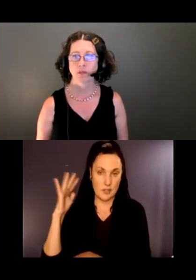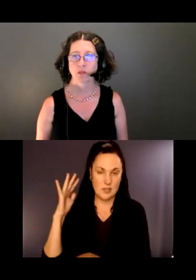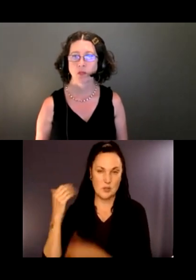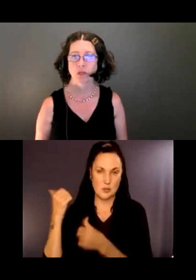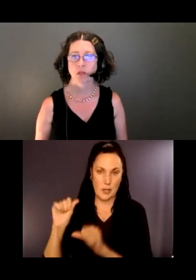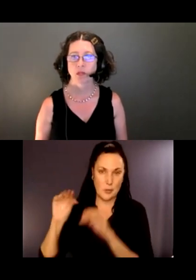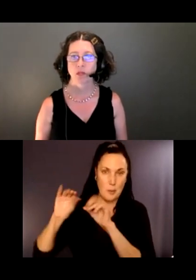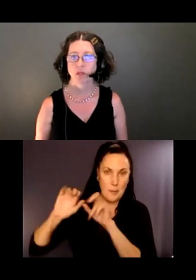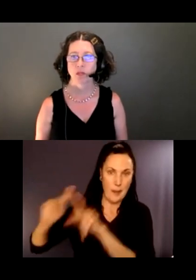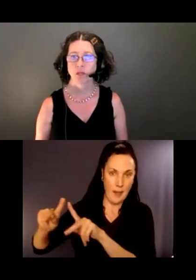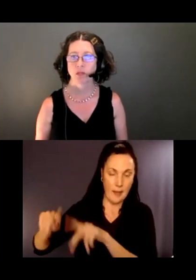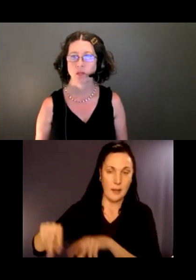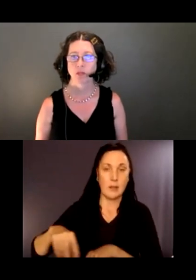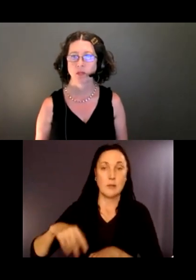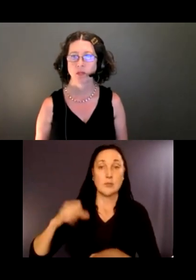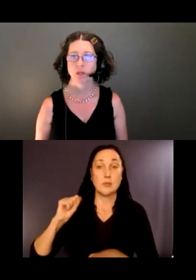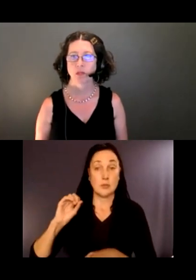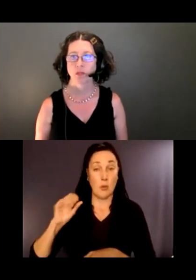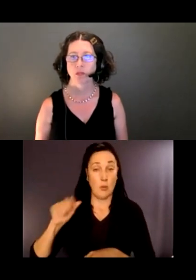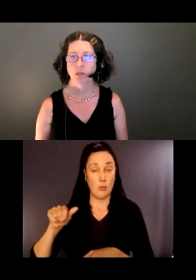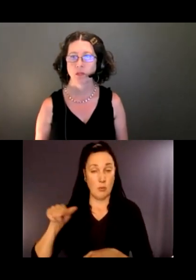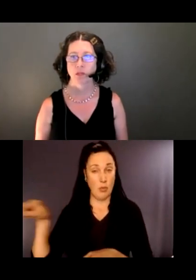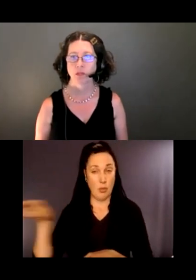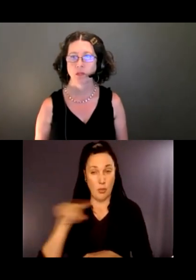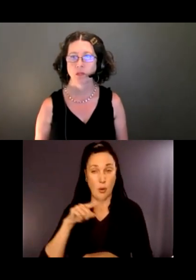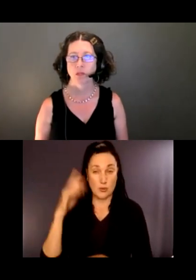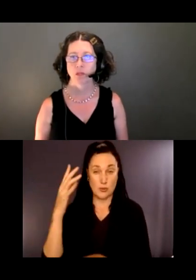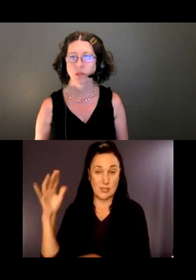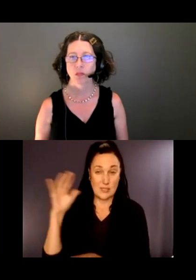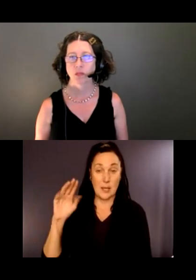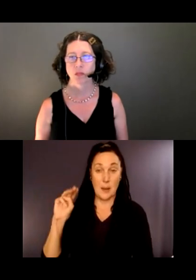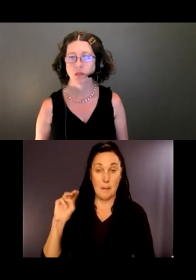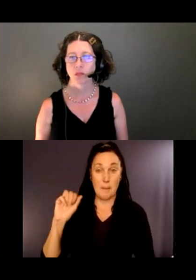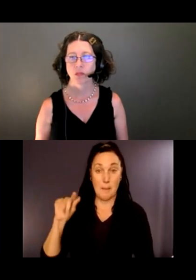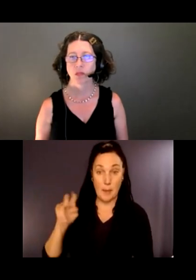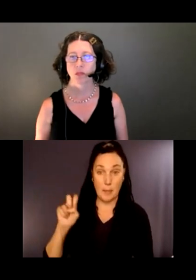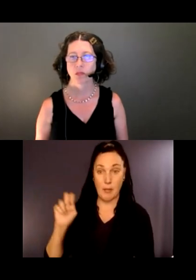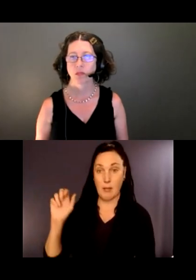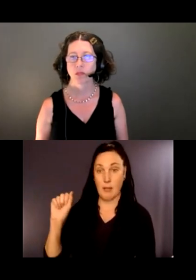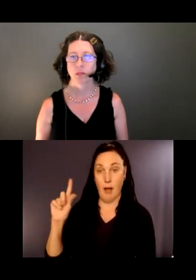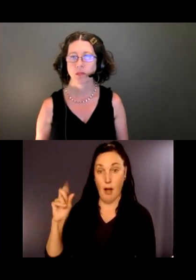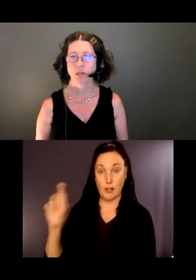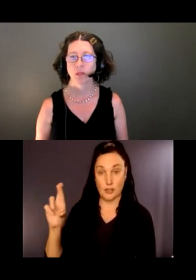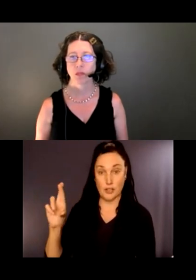What's happening is those deciduous trees kind of take